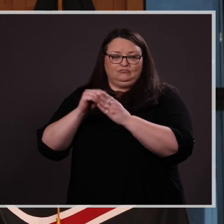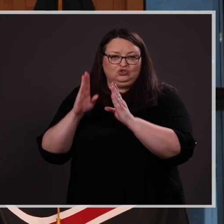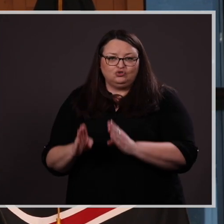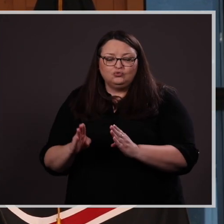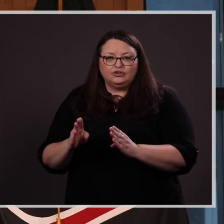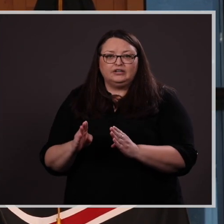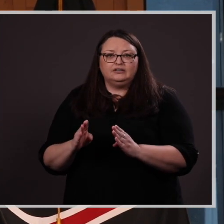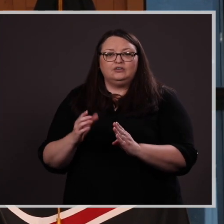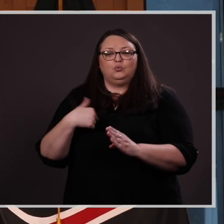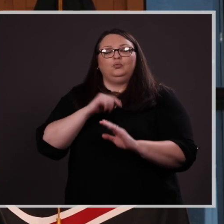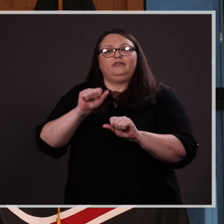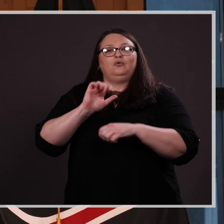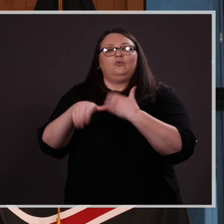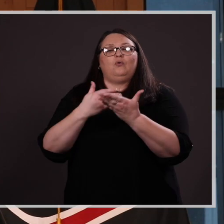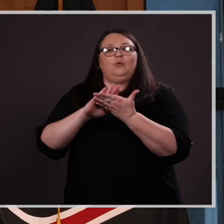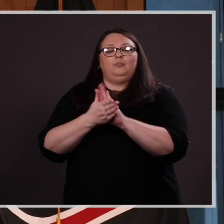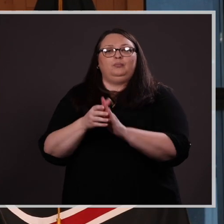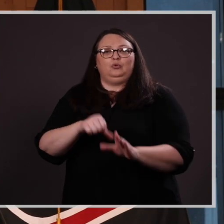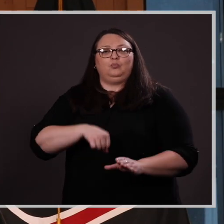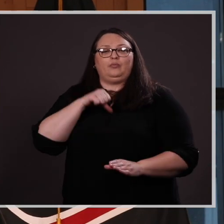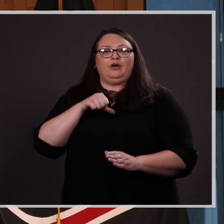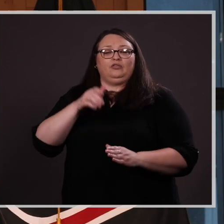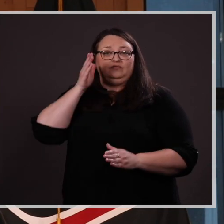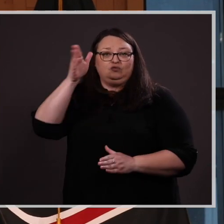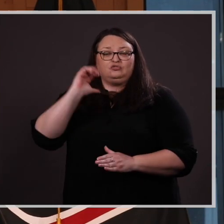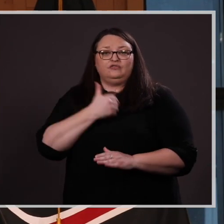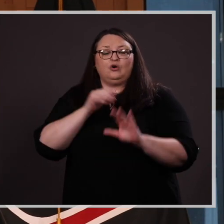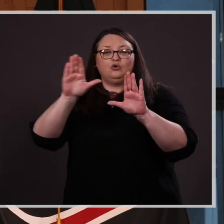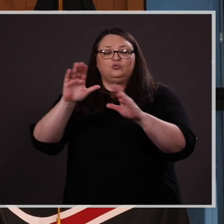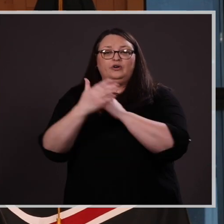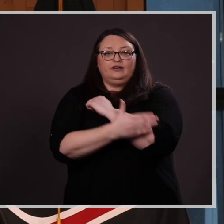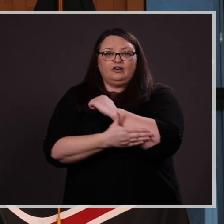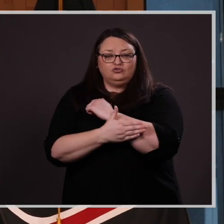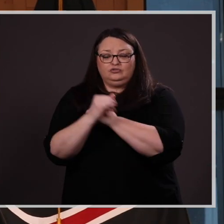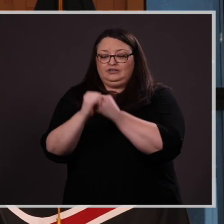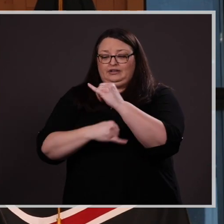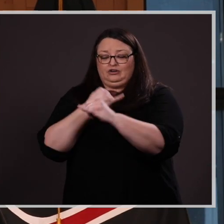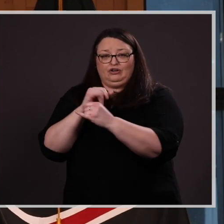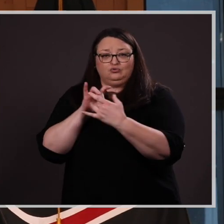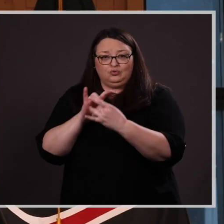and we can all be proud that the future of our great country and international relations